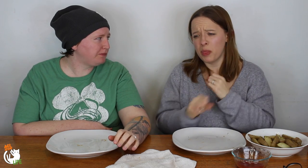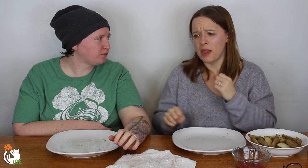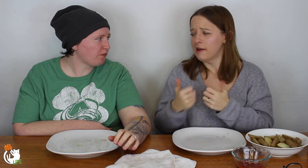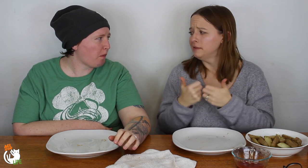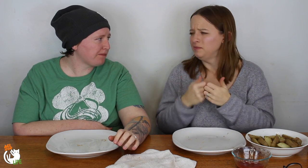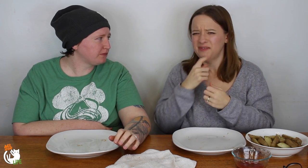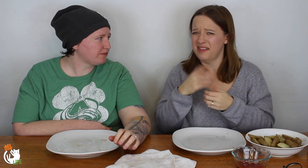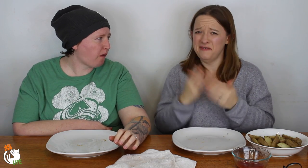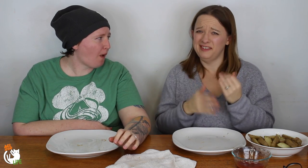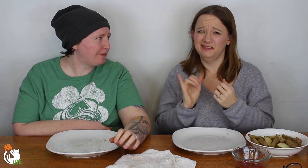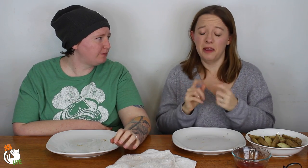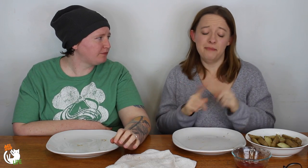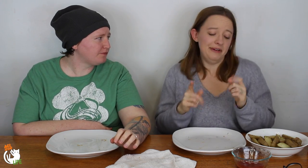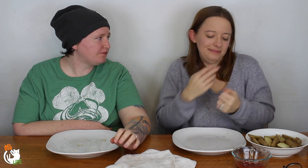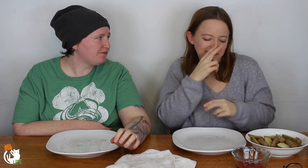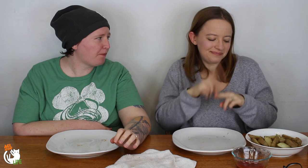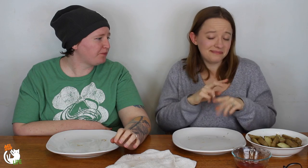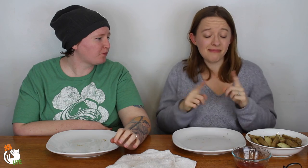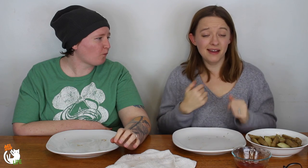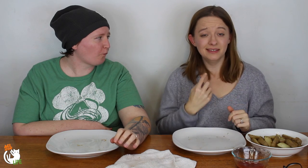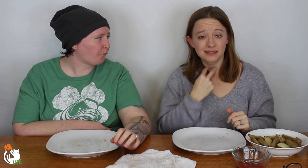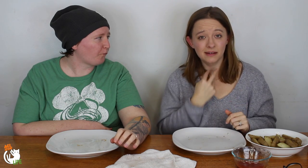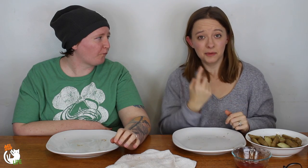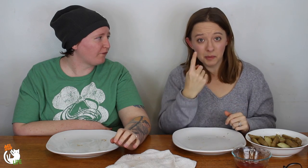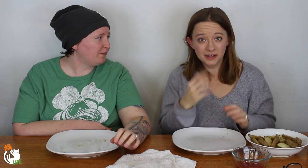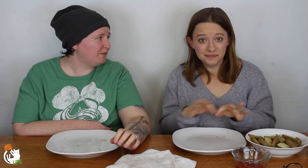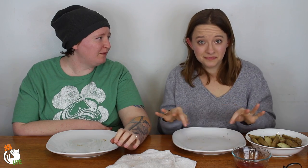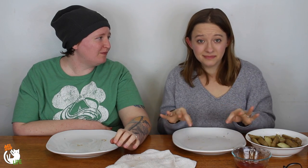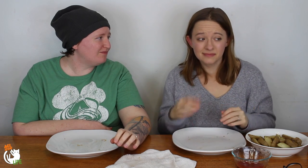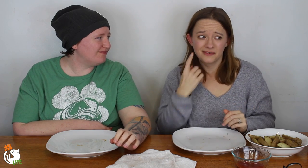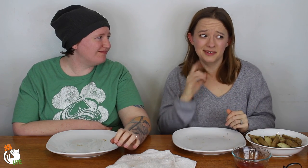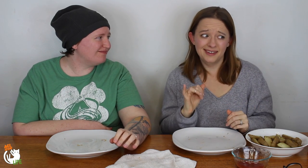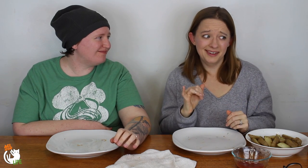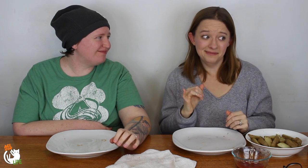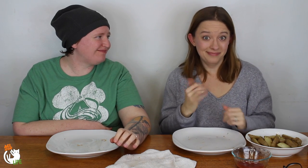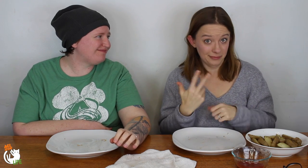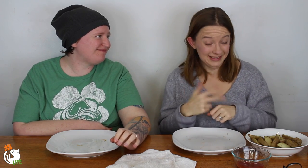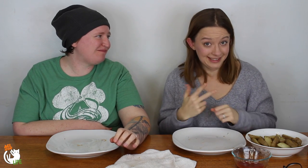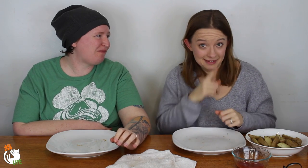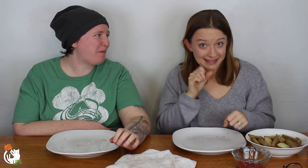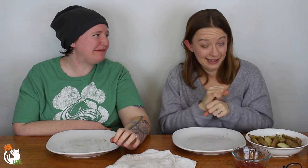But it's a really long game. We didn't even finish it but it was still really fun. It's just I got stuck with one stick for 3 times.